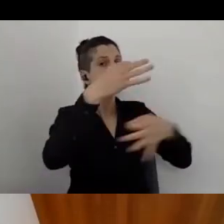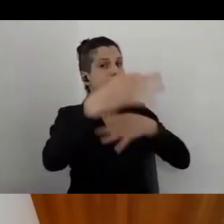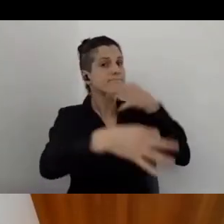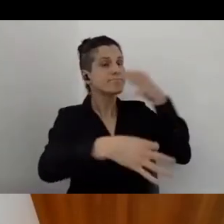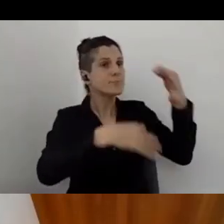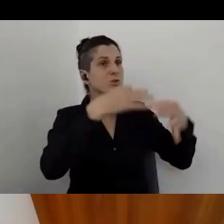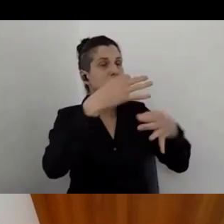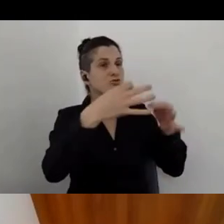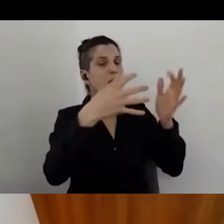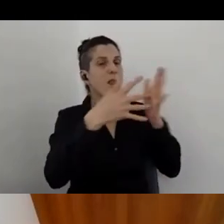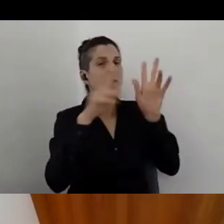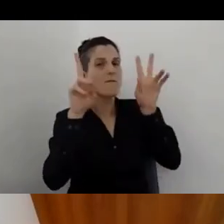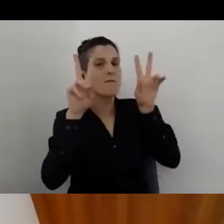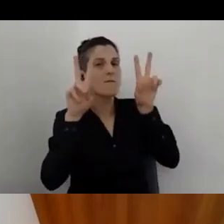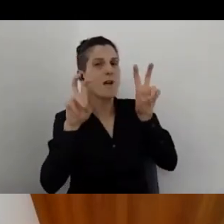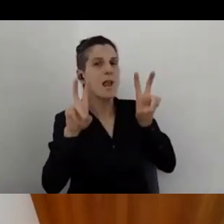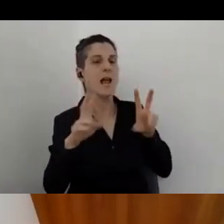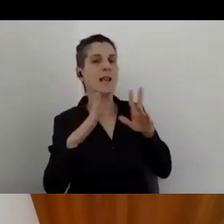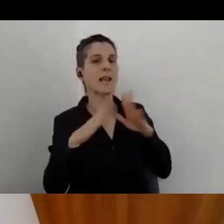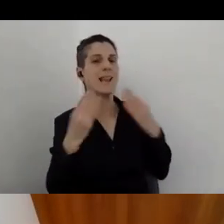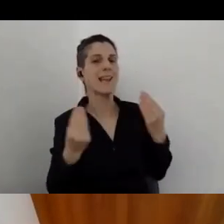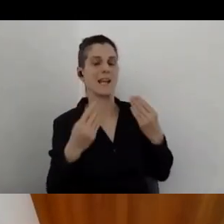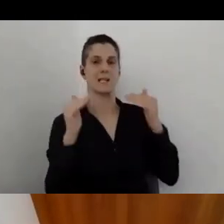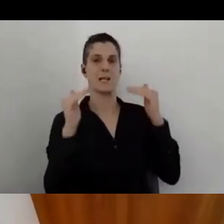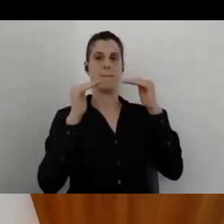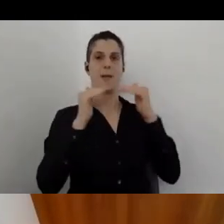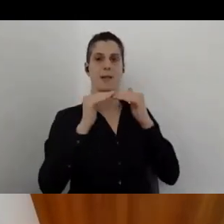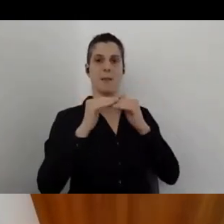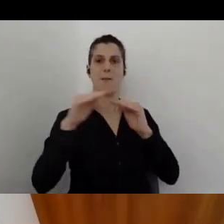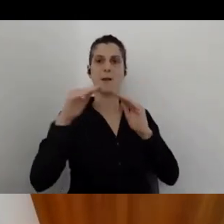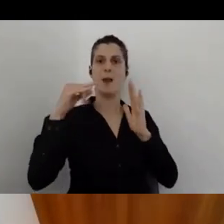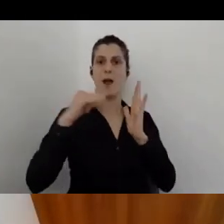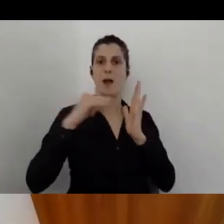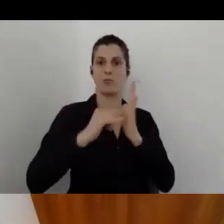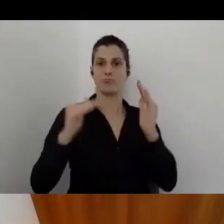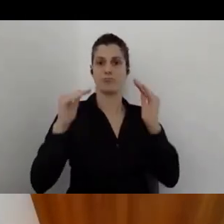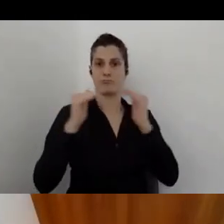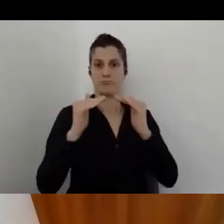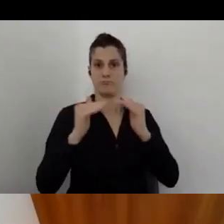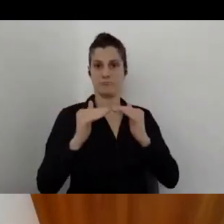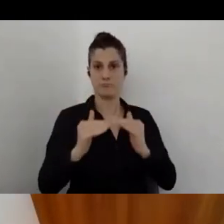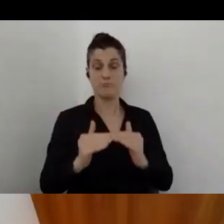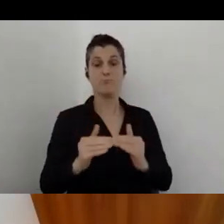the asset according to the relevant regulations, and then once you start the survey,